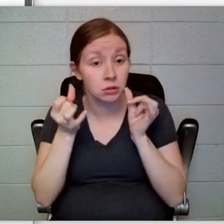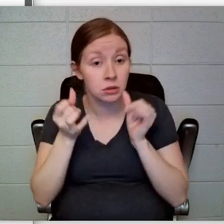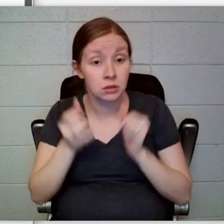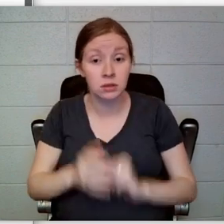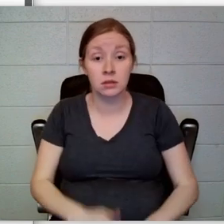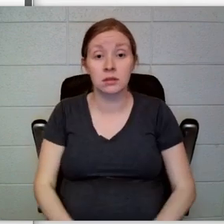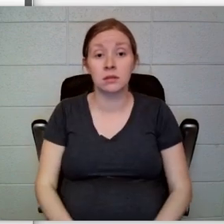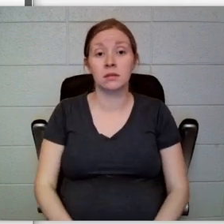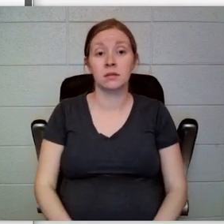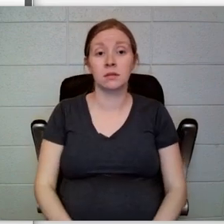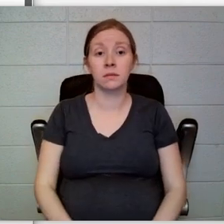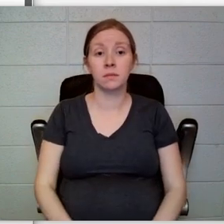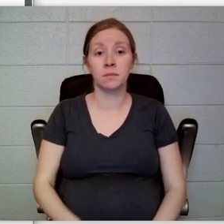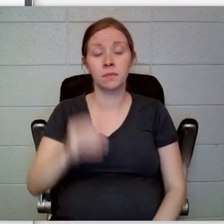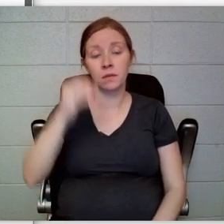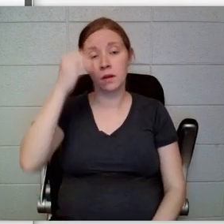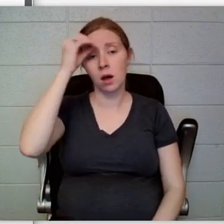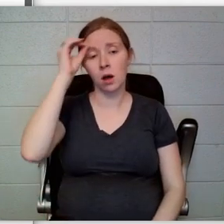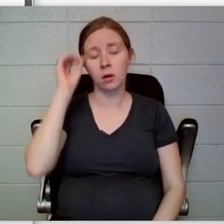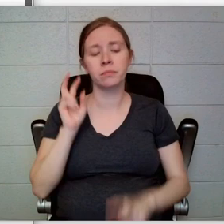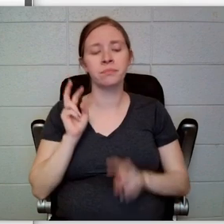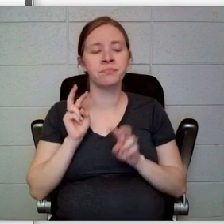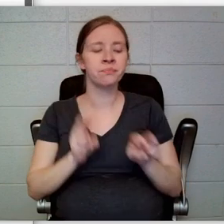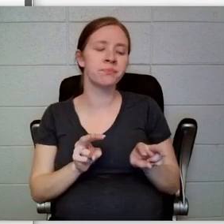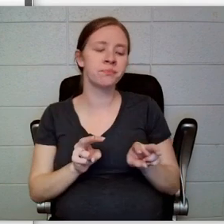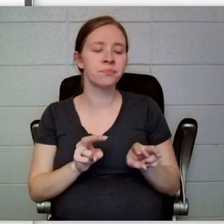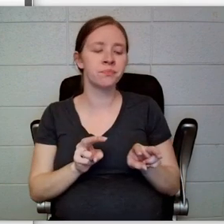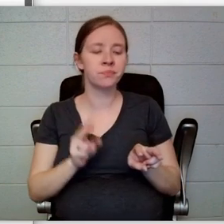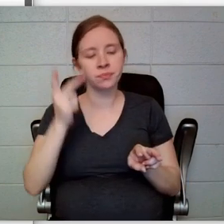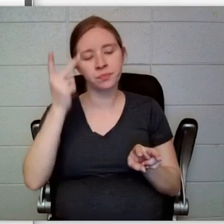seeing how suspiciously Klaus was looking at the berries, smiled